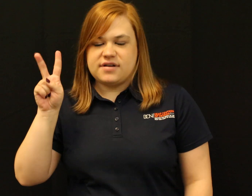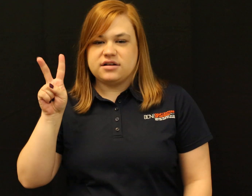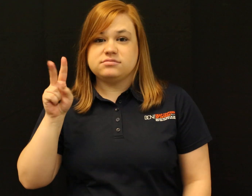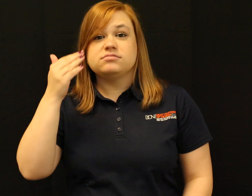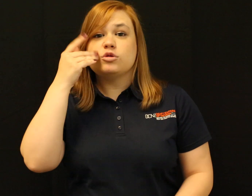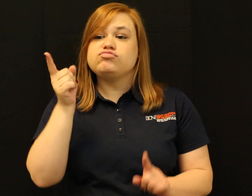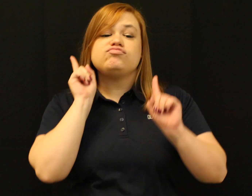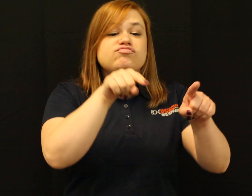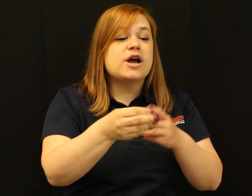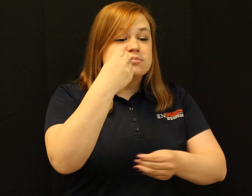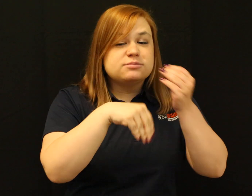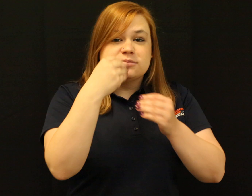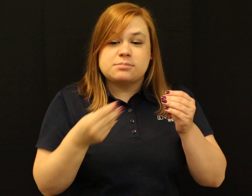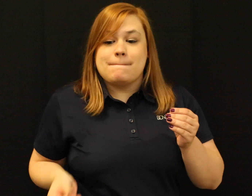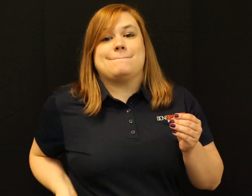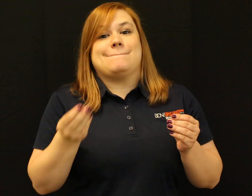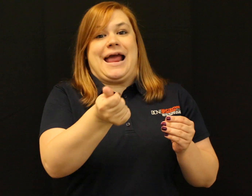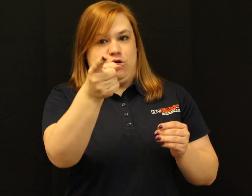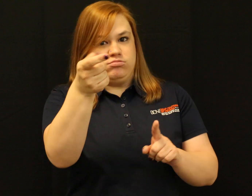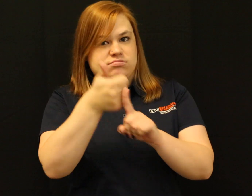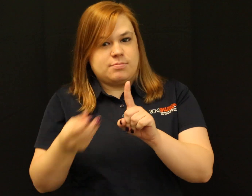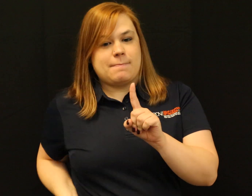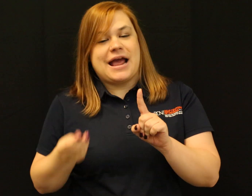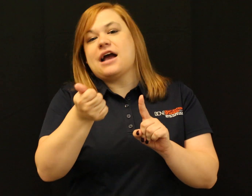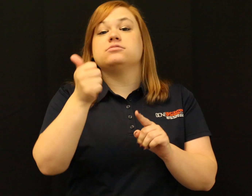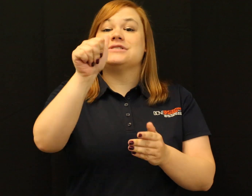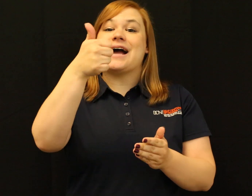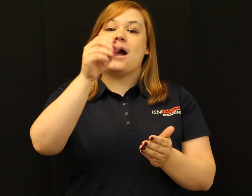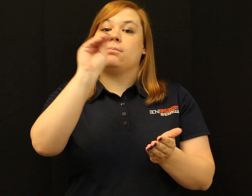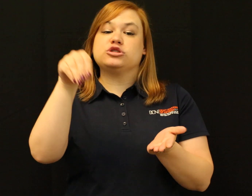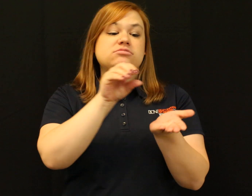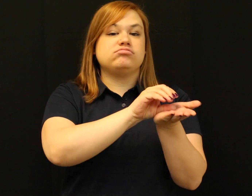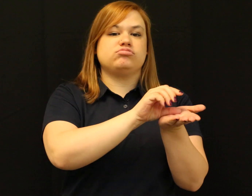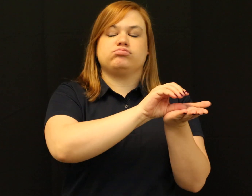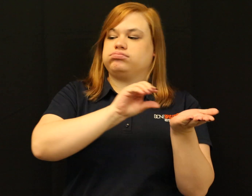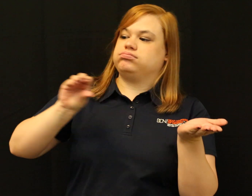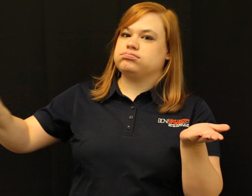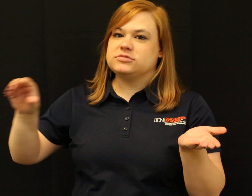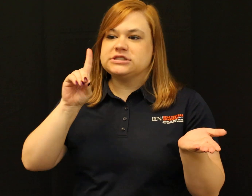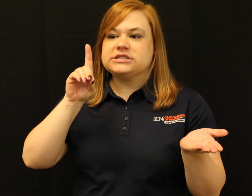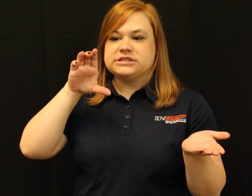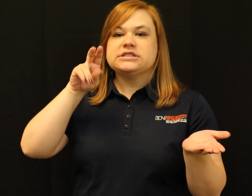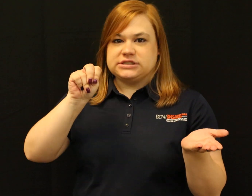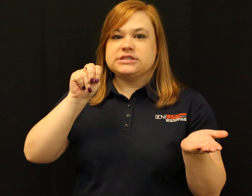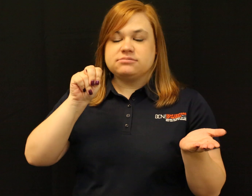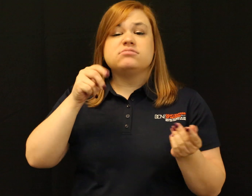Come join us and eat. Cost for food is your expense. 10 % of all proceeds for the night will be given to DCN.